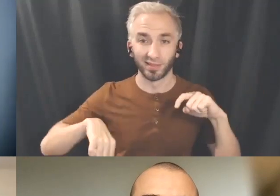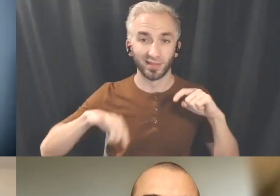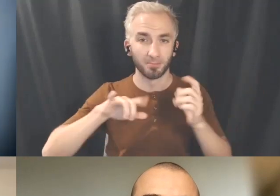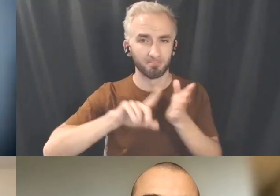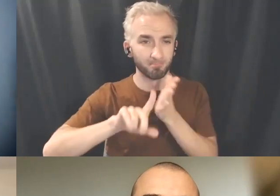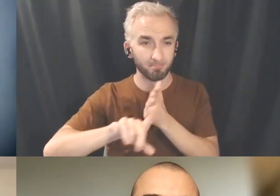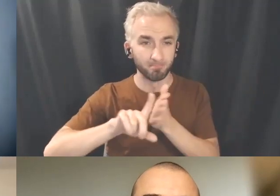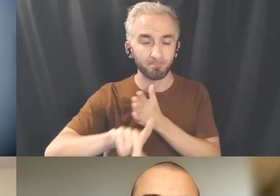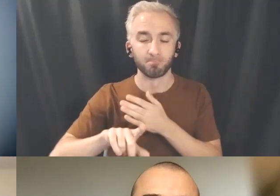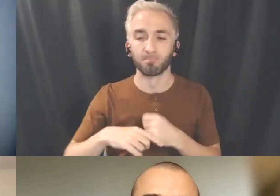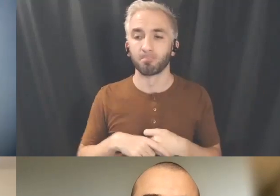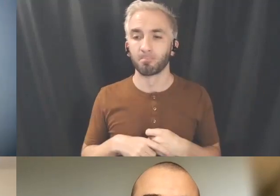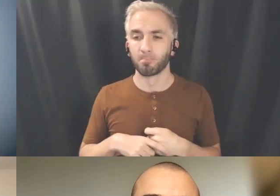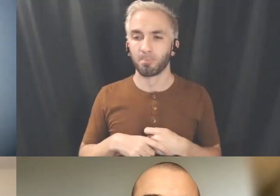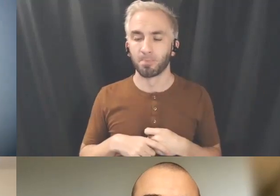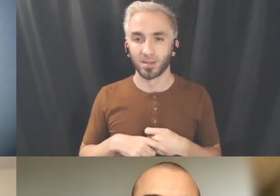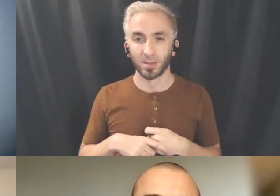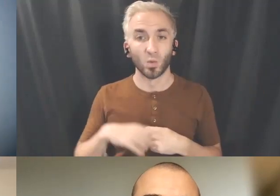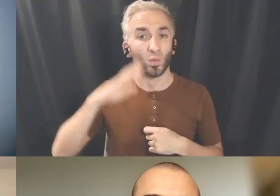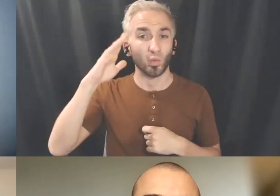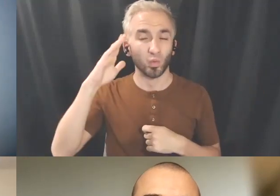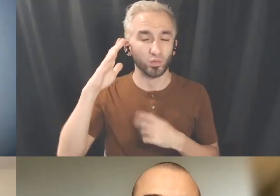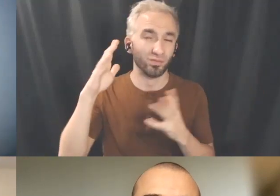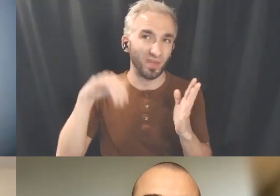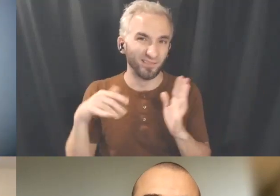phase two, but we're doing a mini version on phase three right now. So it's a very short